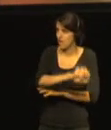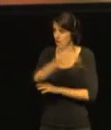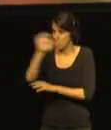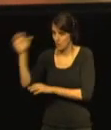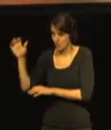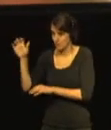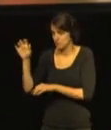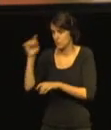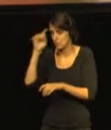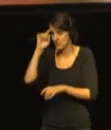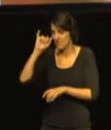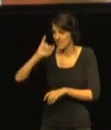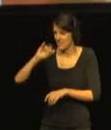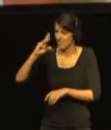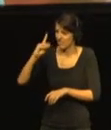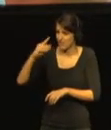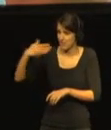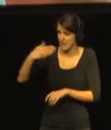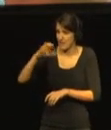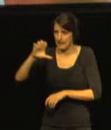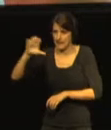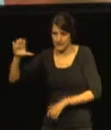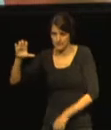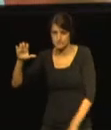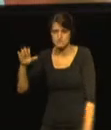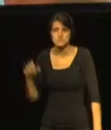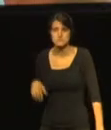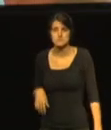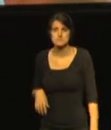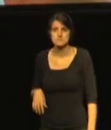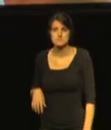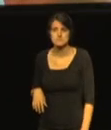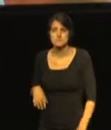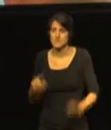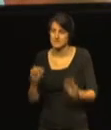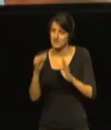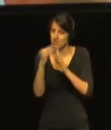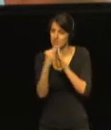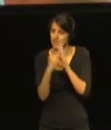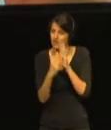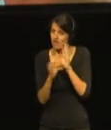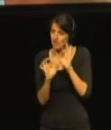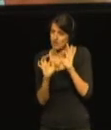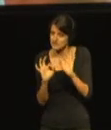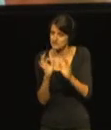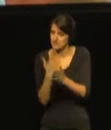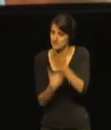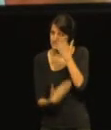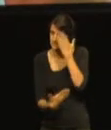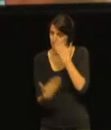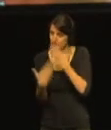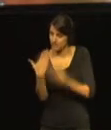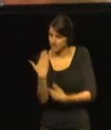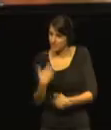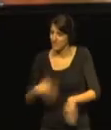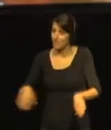and they are based on indicators of disability equality in Europe, or IDEE.